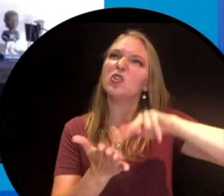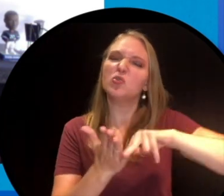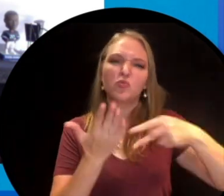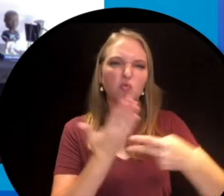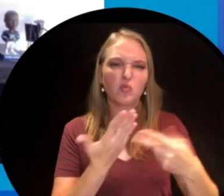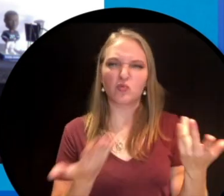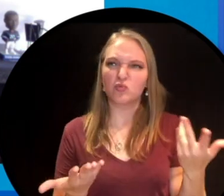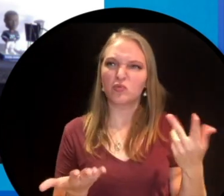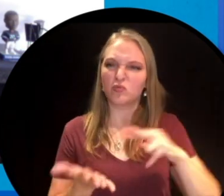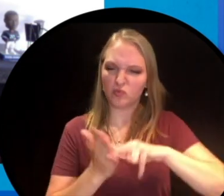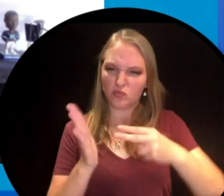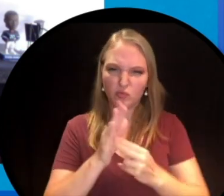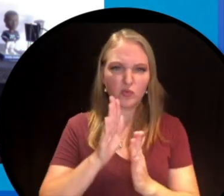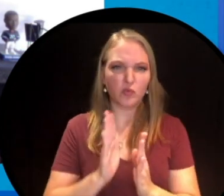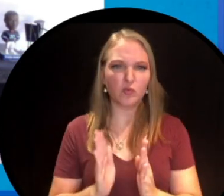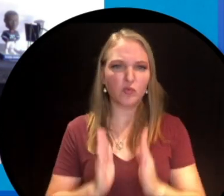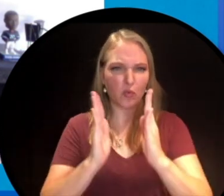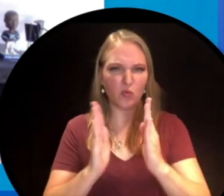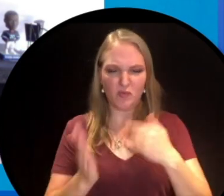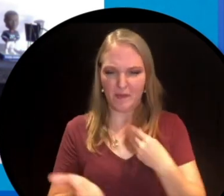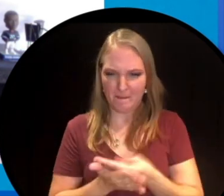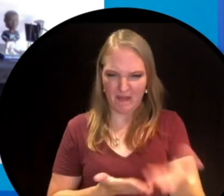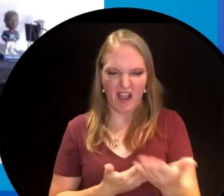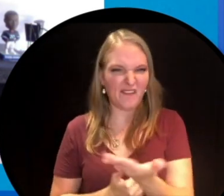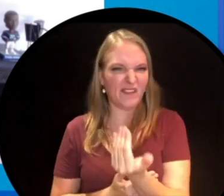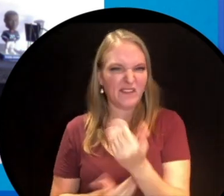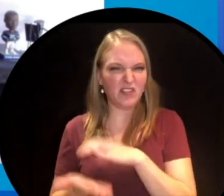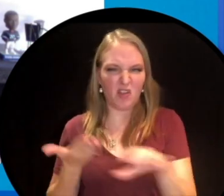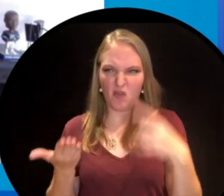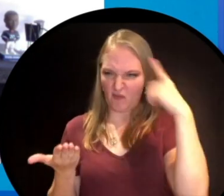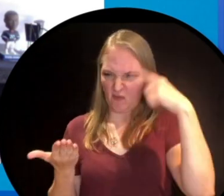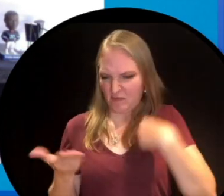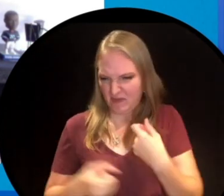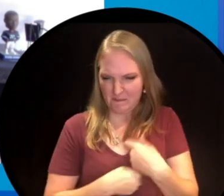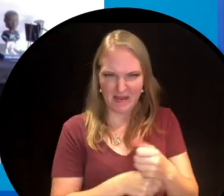why am I buying a toaster, just a simple toaster, why am I buying a toaster for like